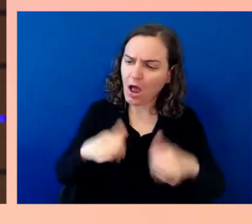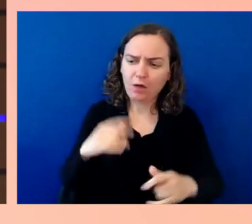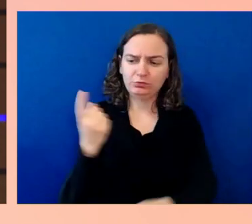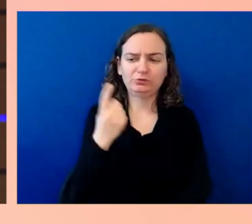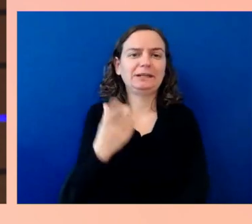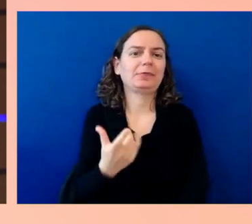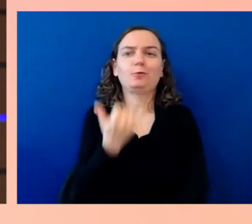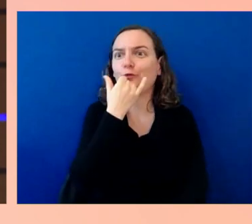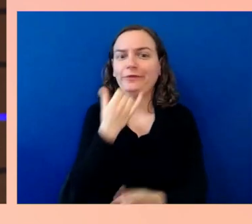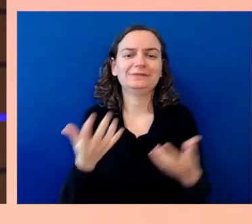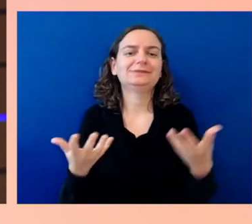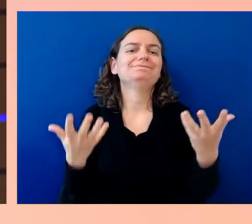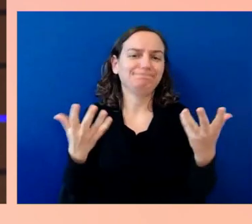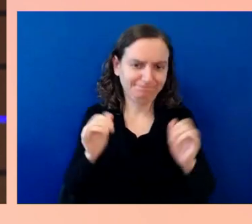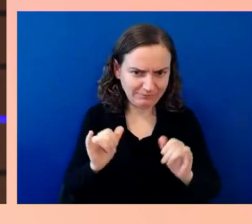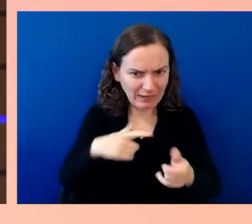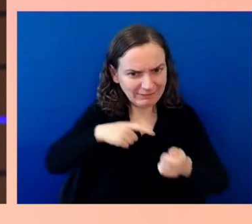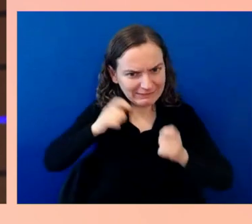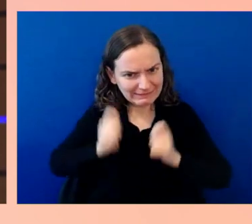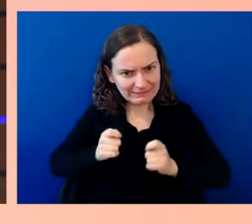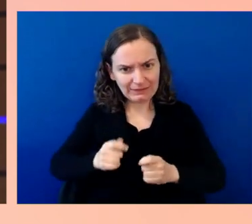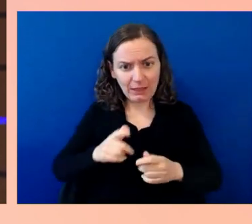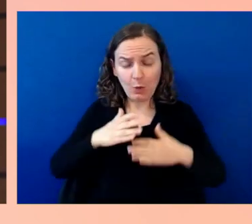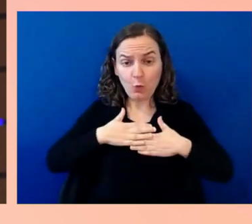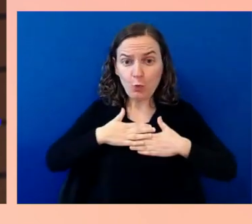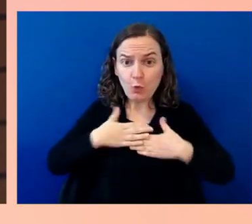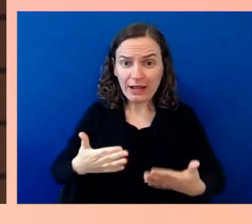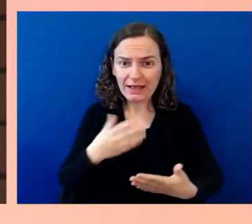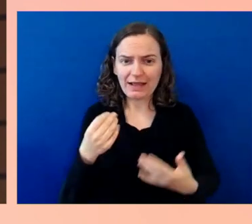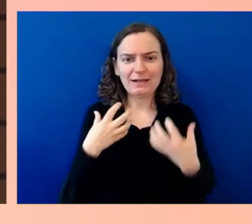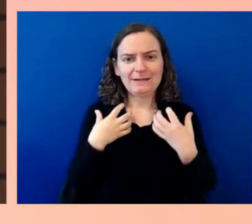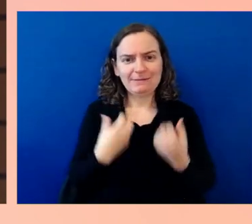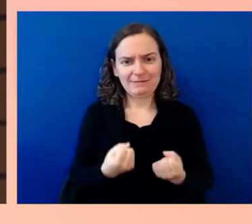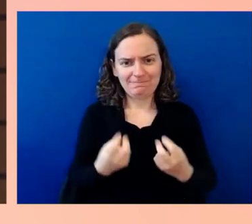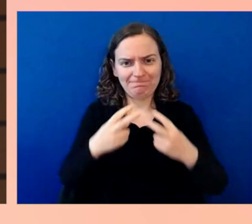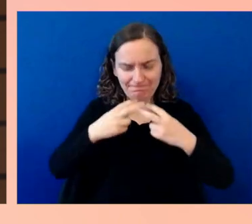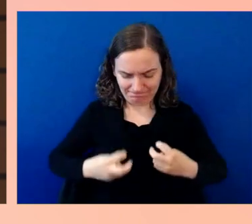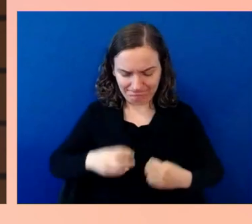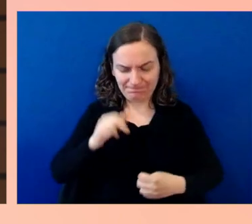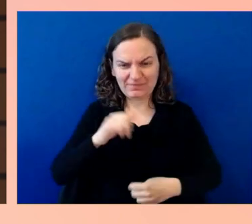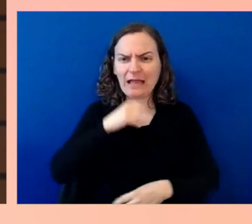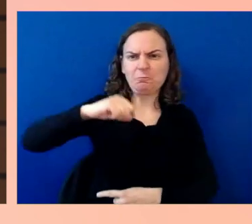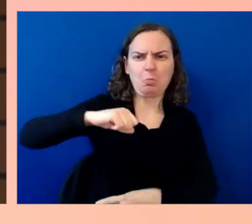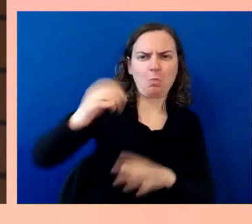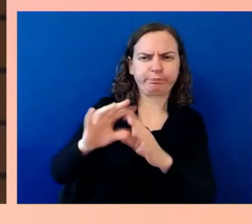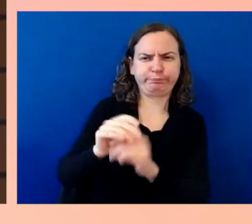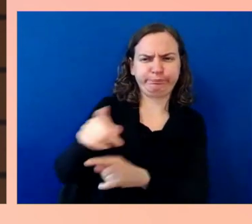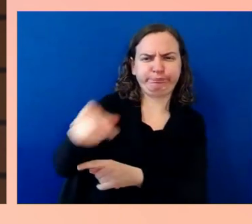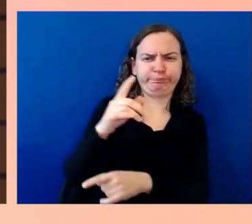to not be defensive and just go, "That was wrong. What do we need to do to make that better and make that change?"